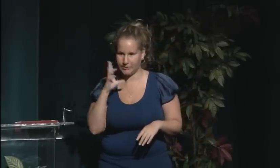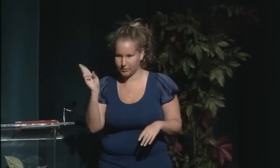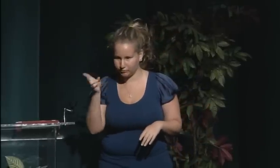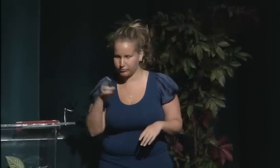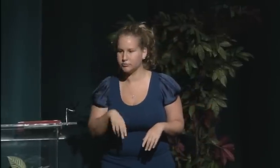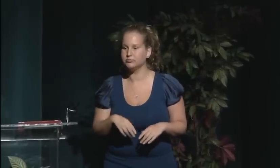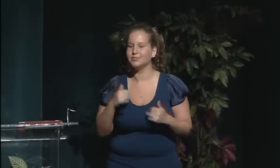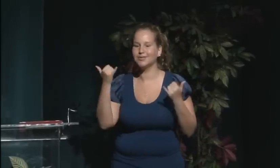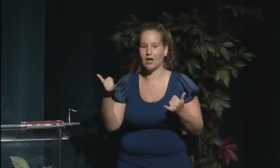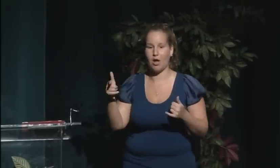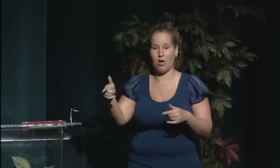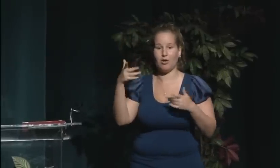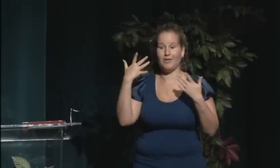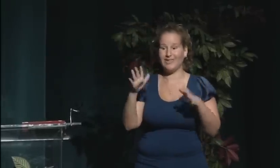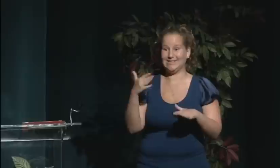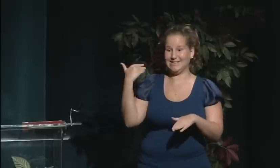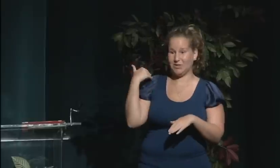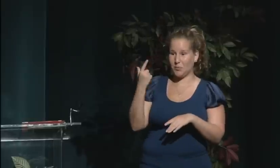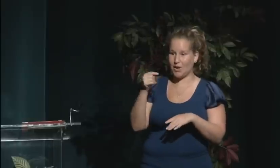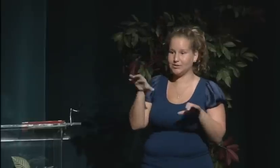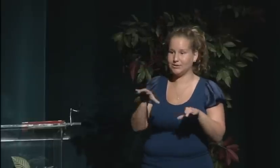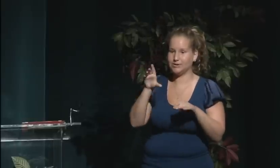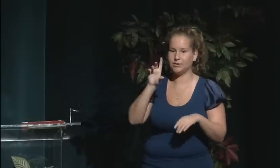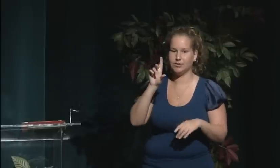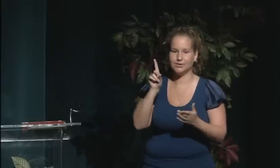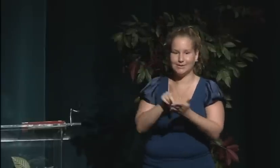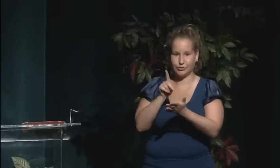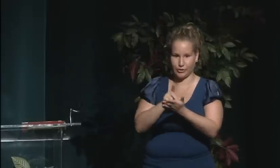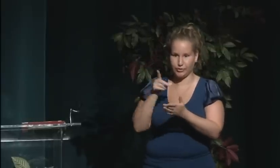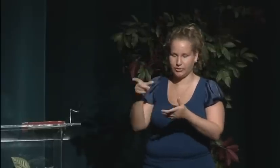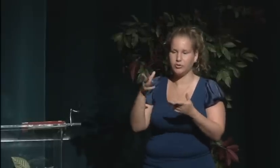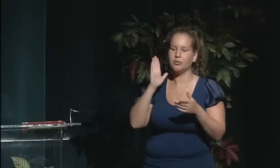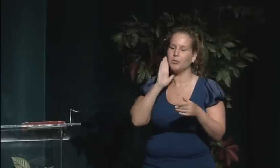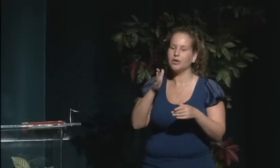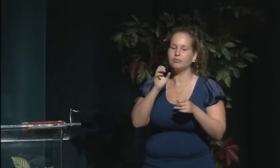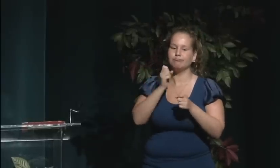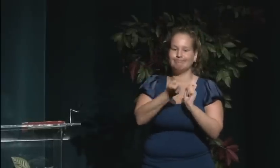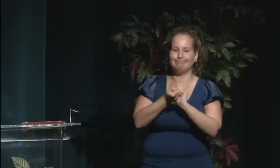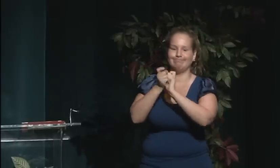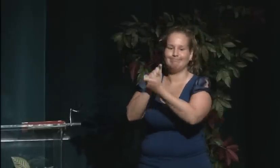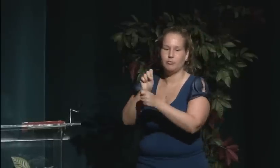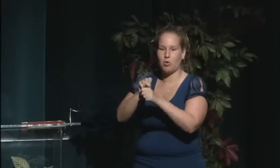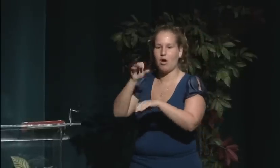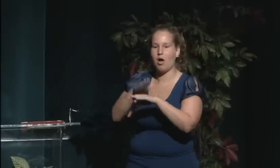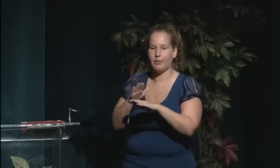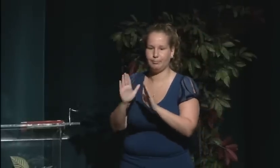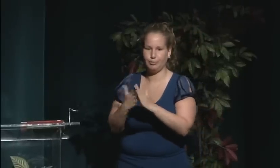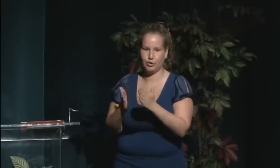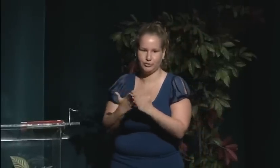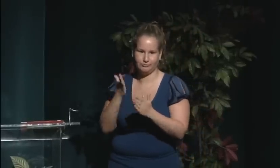and deaf women's history. While doing his dissertation studies,